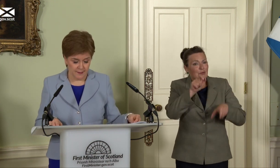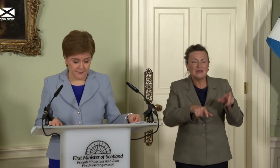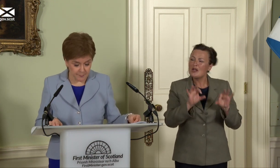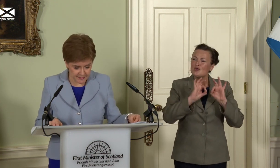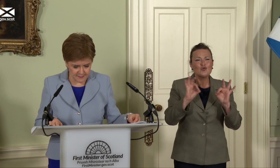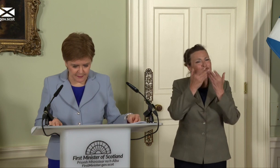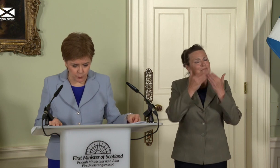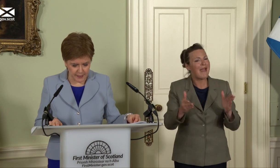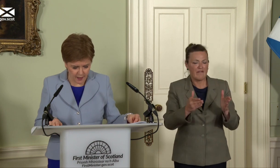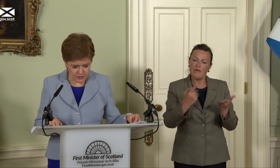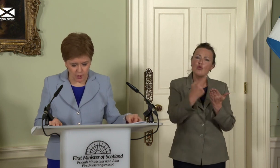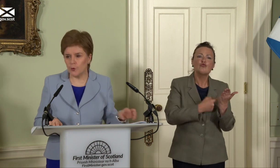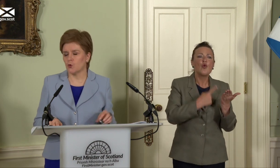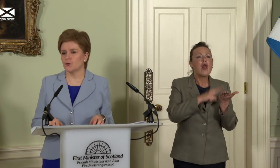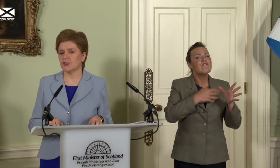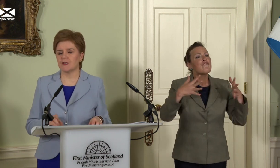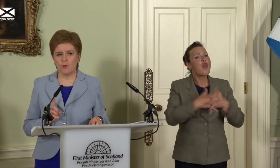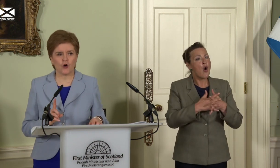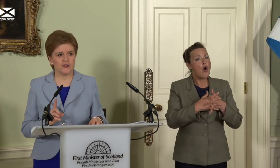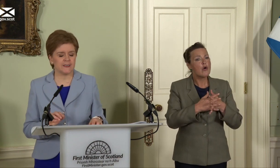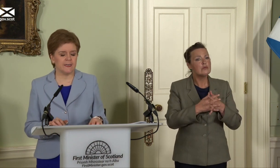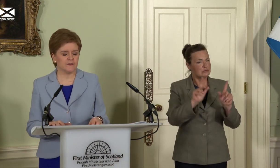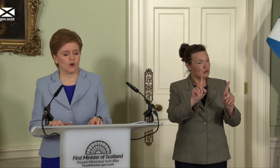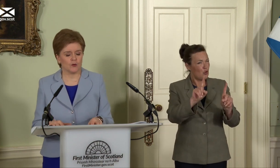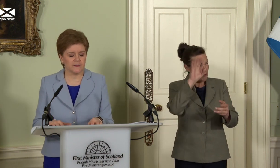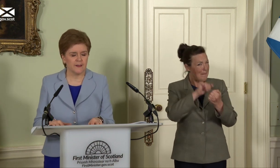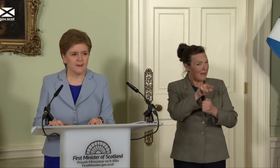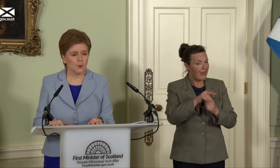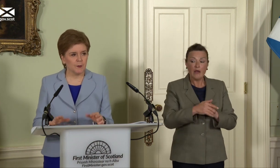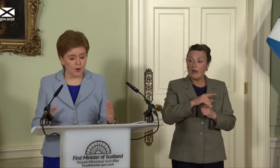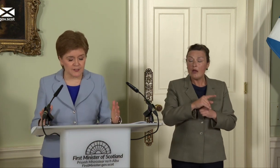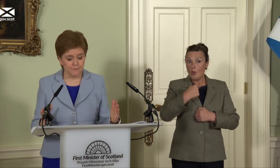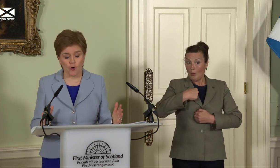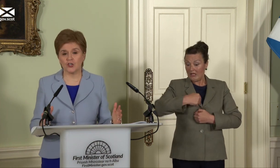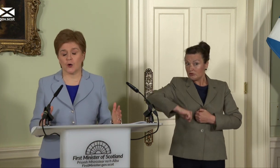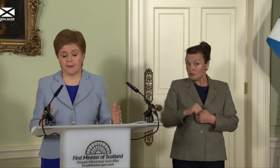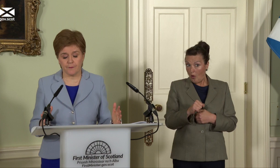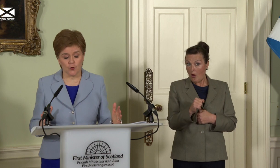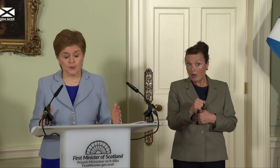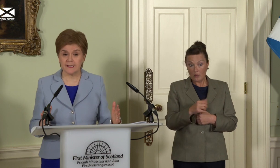That means, if we are to uphold democracy here in Scotland, we must forge a way forward,